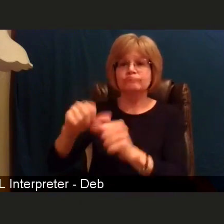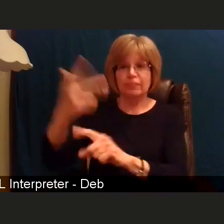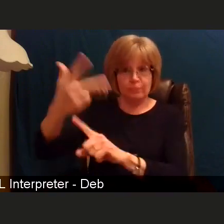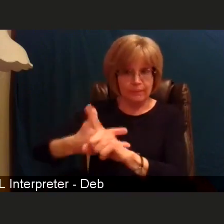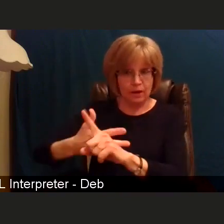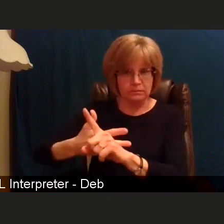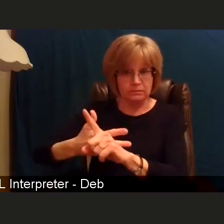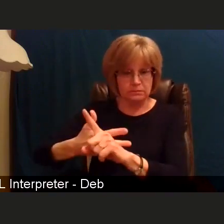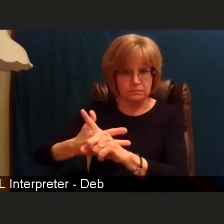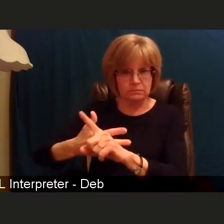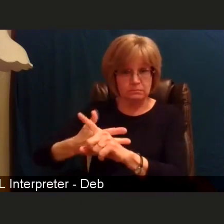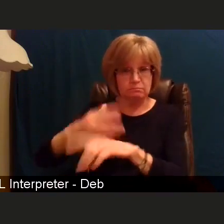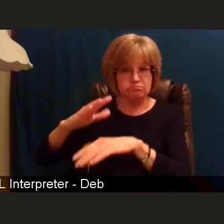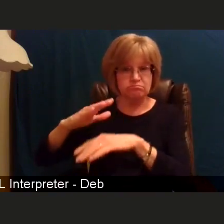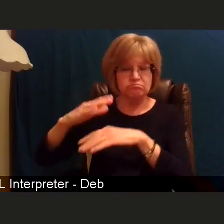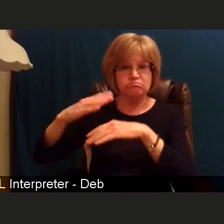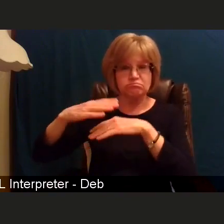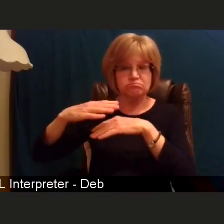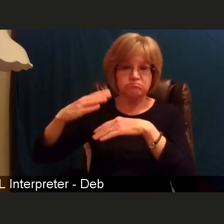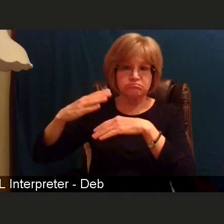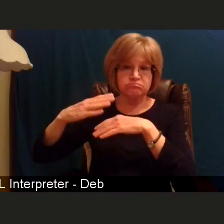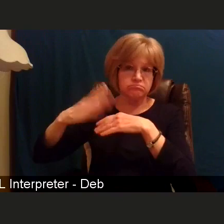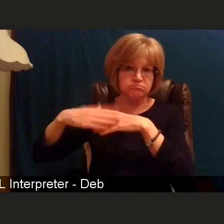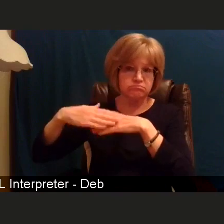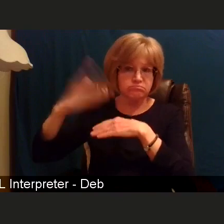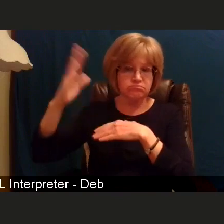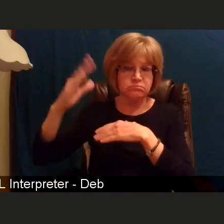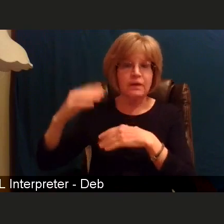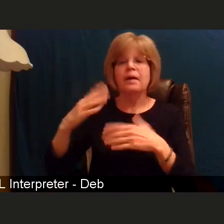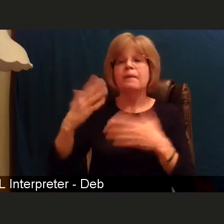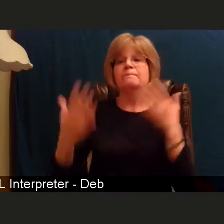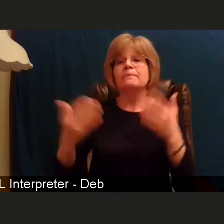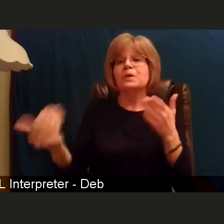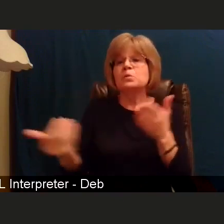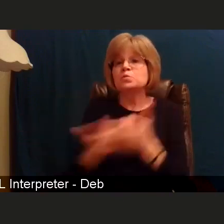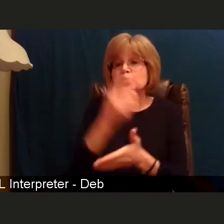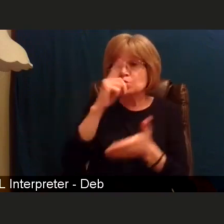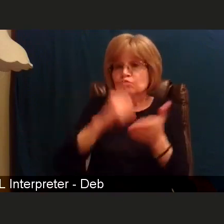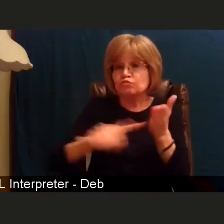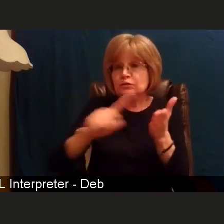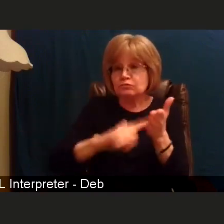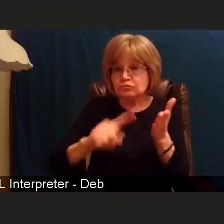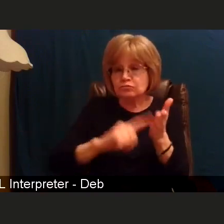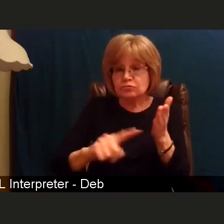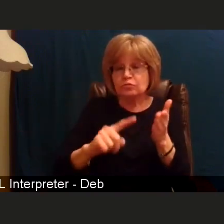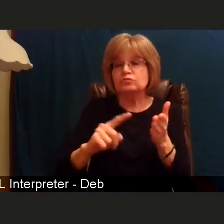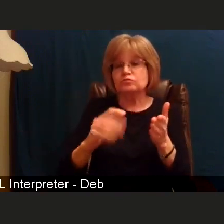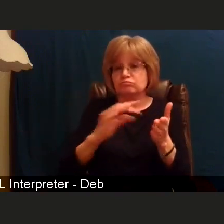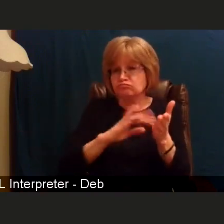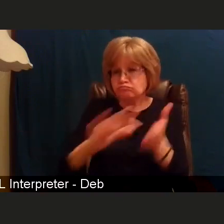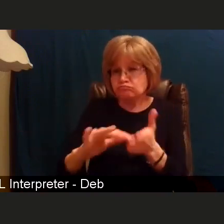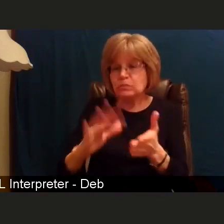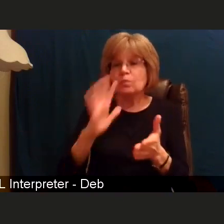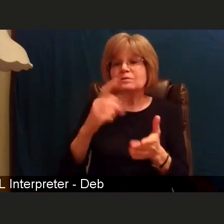that new literature will support that there's actual immunity for longer than three months for the majority of people,